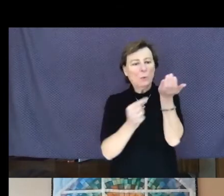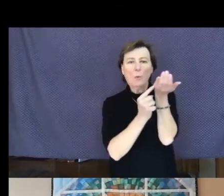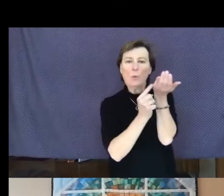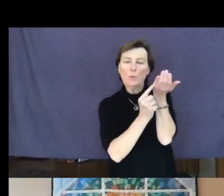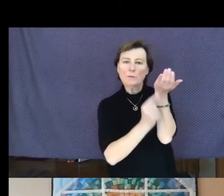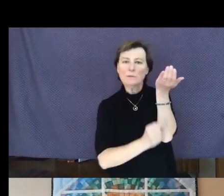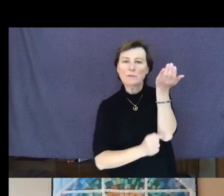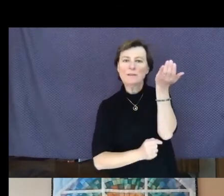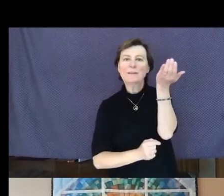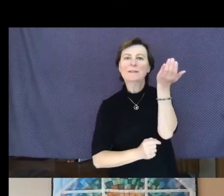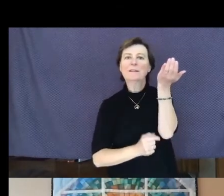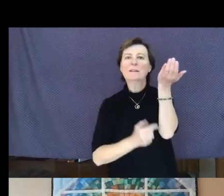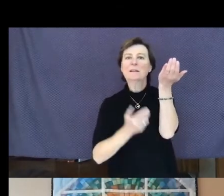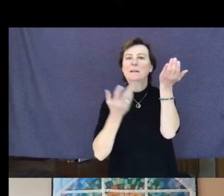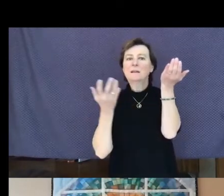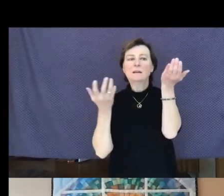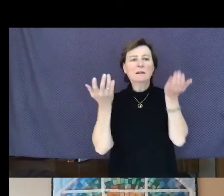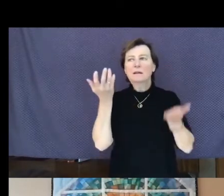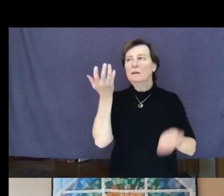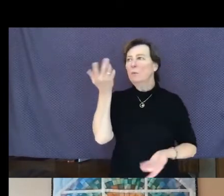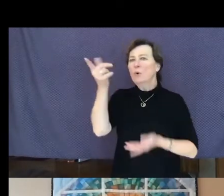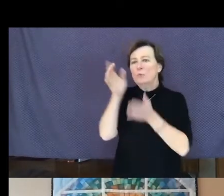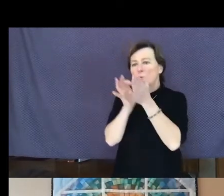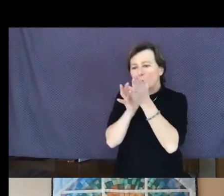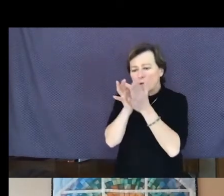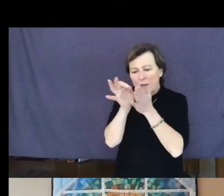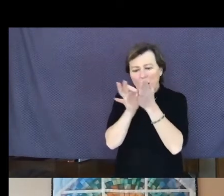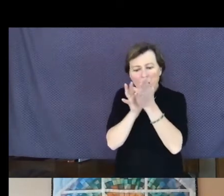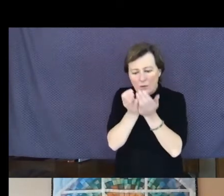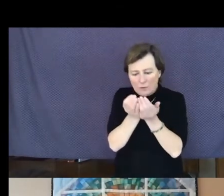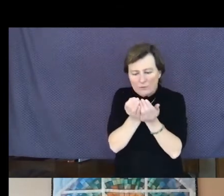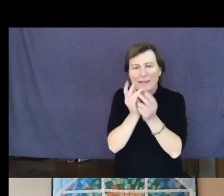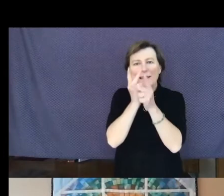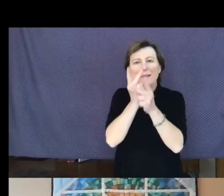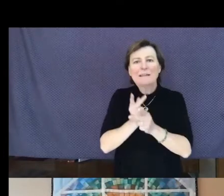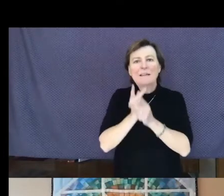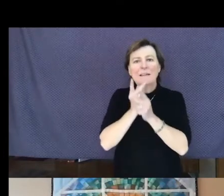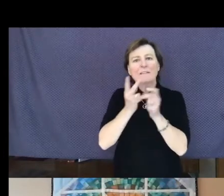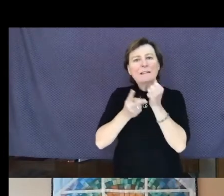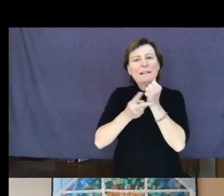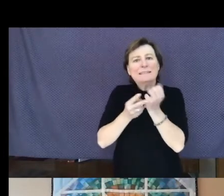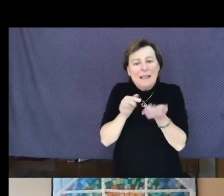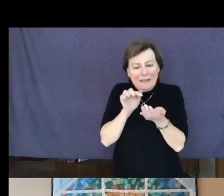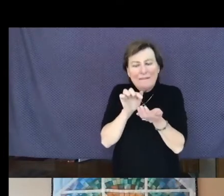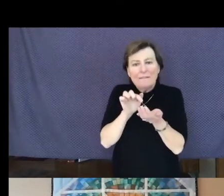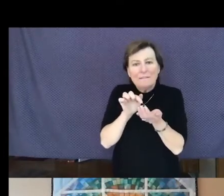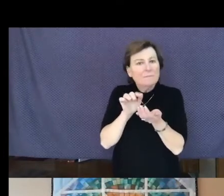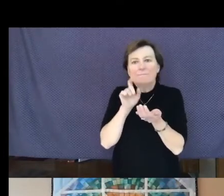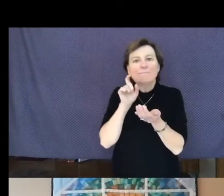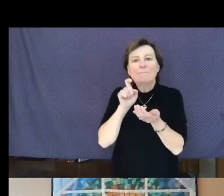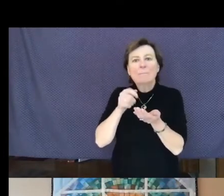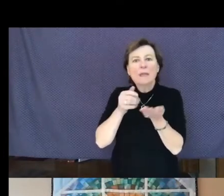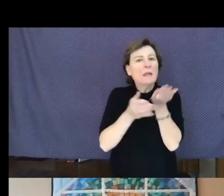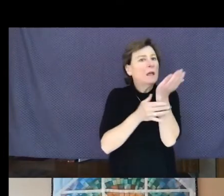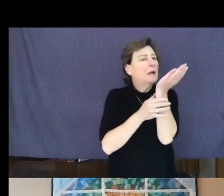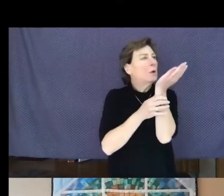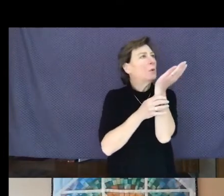what you counted and carefully saved, all this must go, so you know